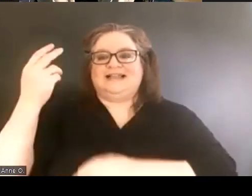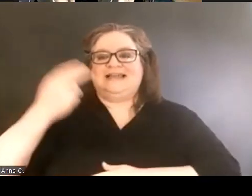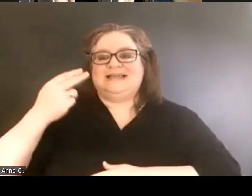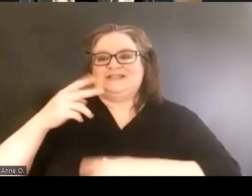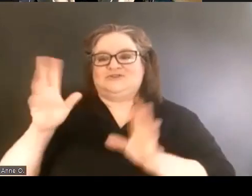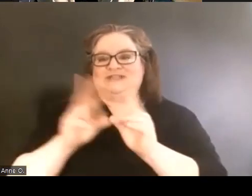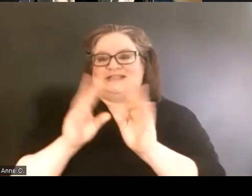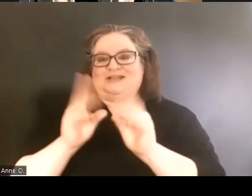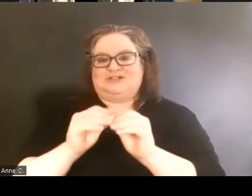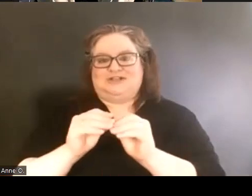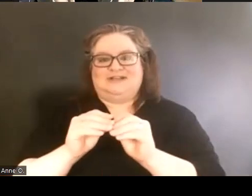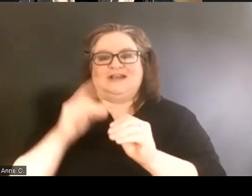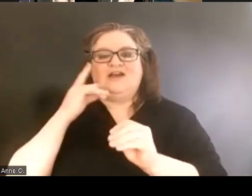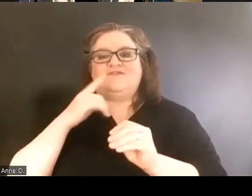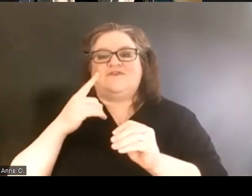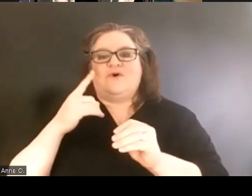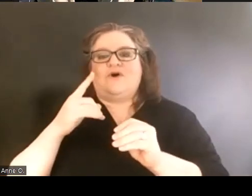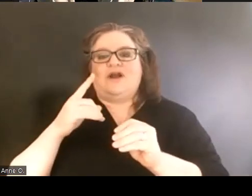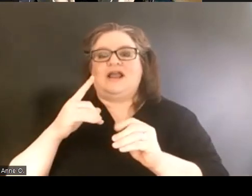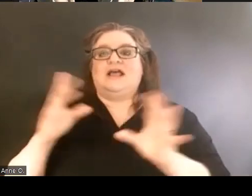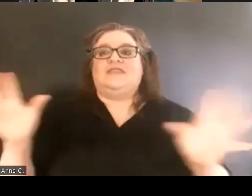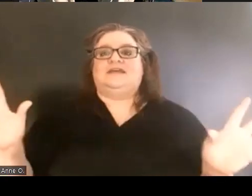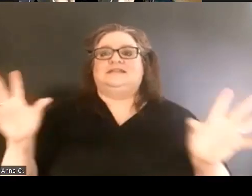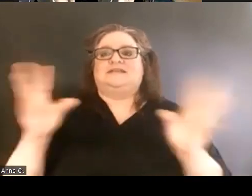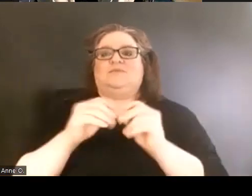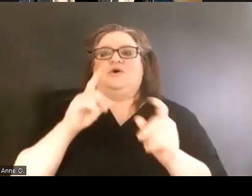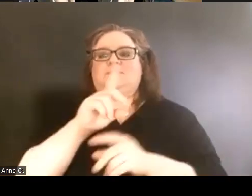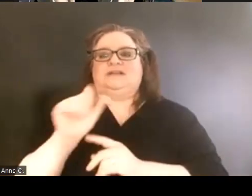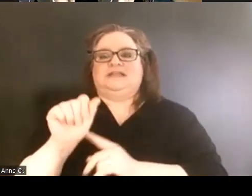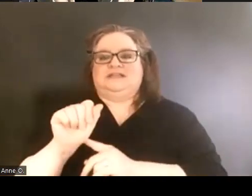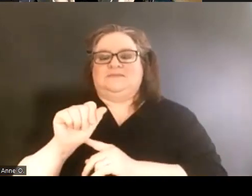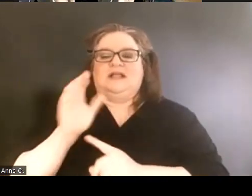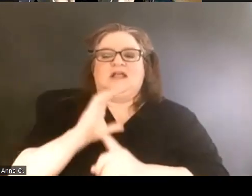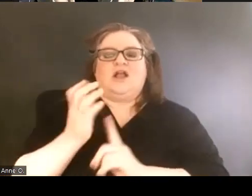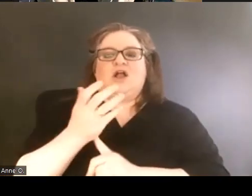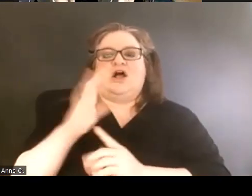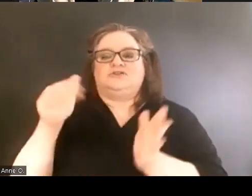of the Symposium on Disability Cultural Centers in Higher Education.